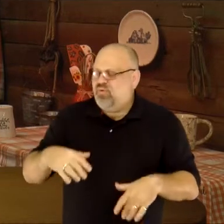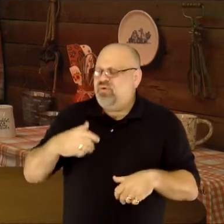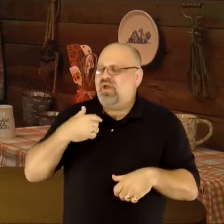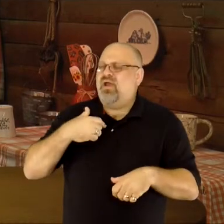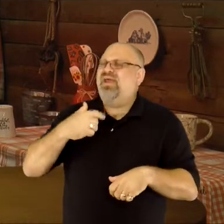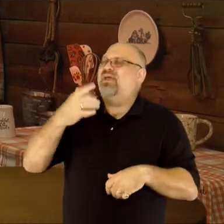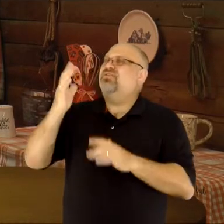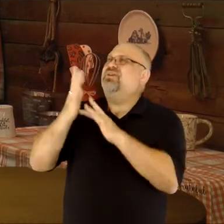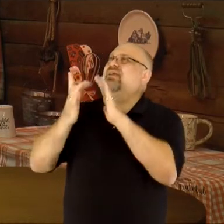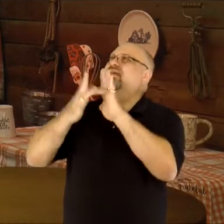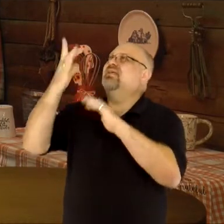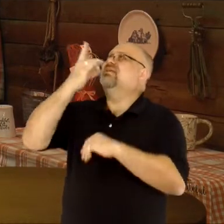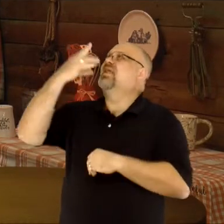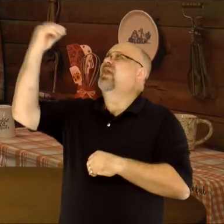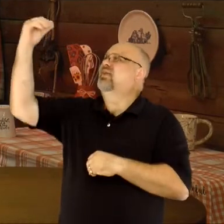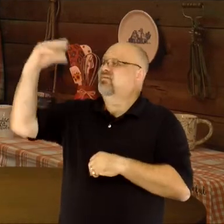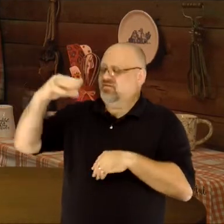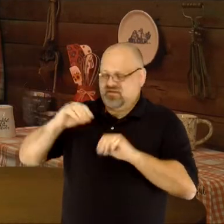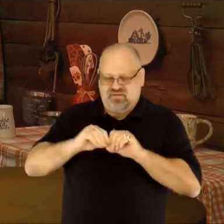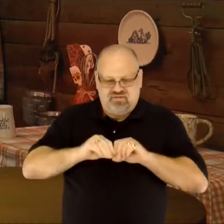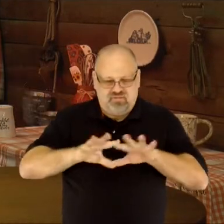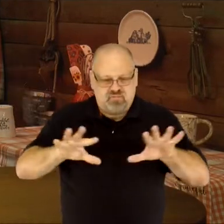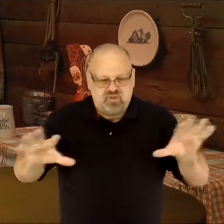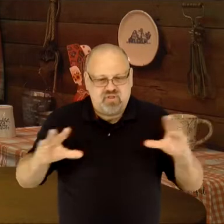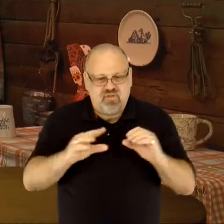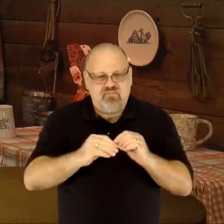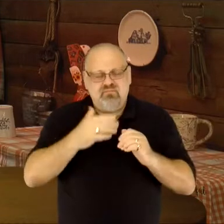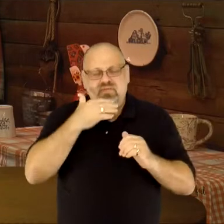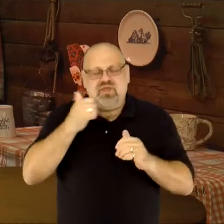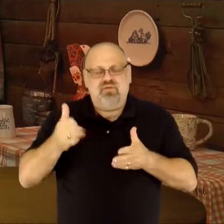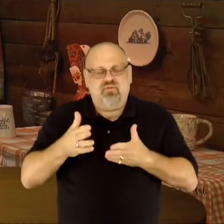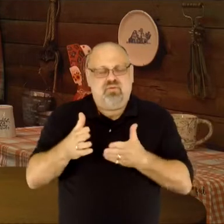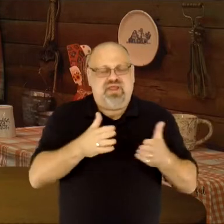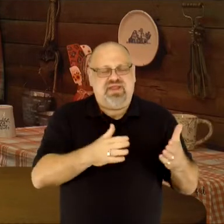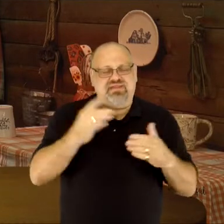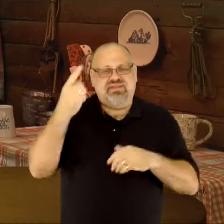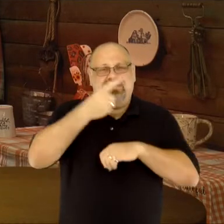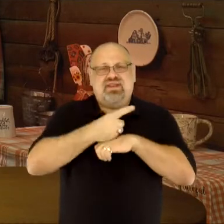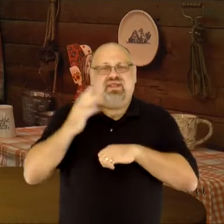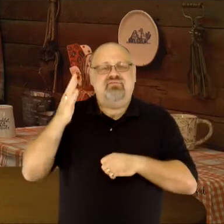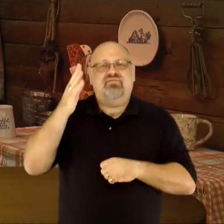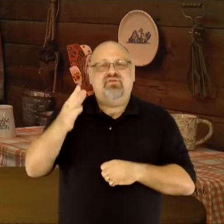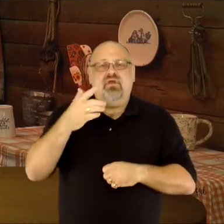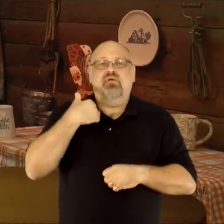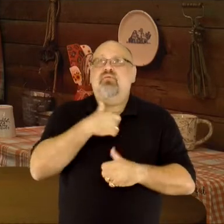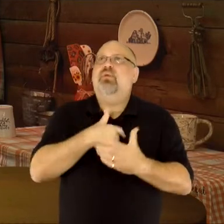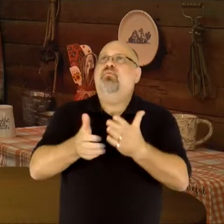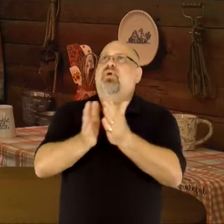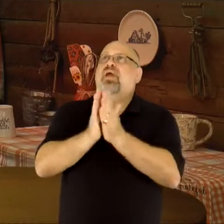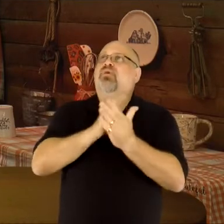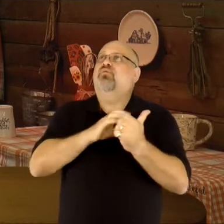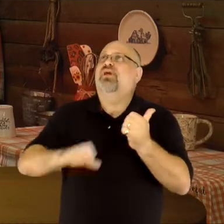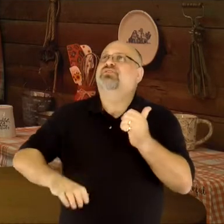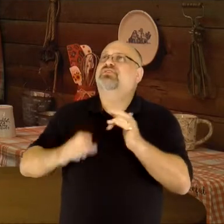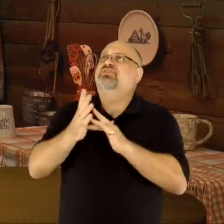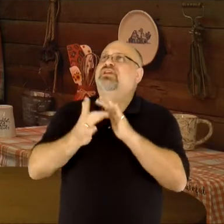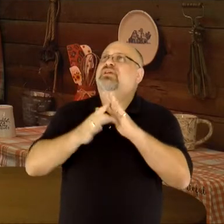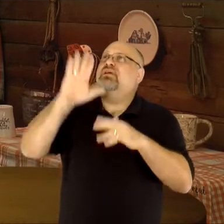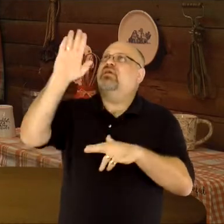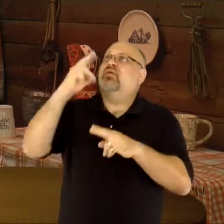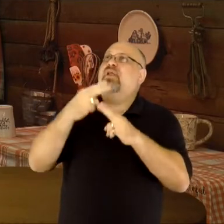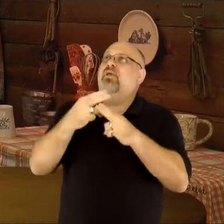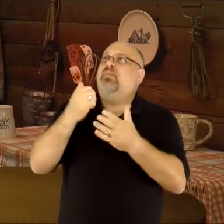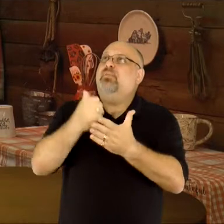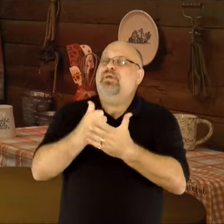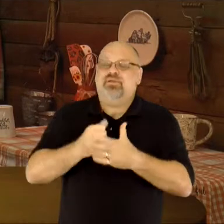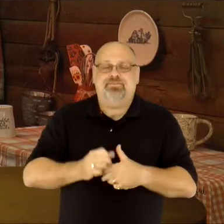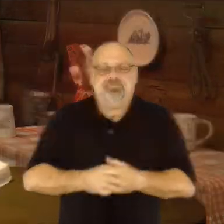the light of Jesus, in greater ways in the days ahead. We pray these things in Christ Jesus Name. Amen.